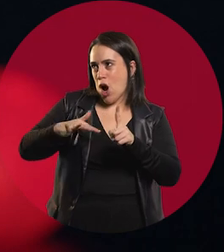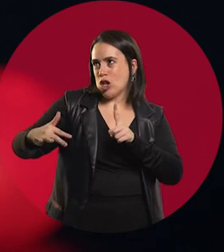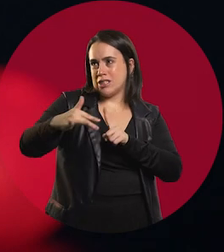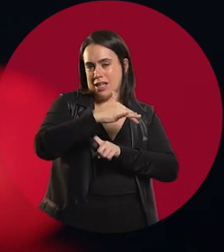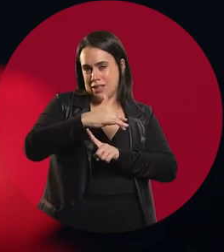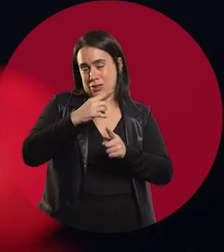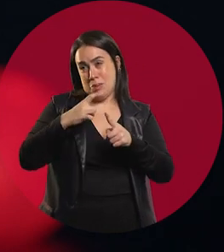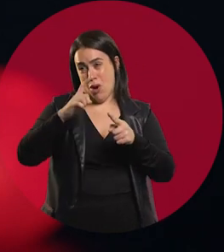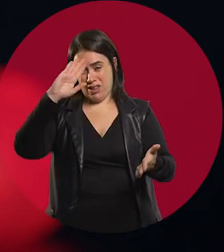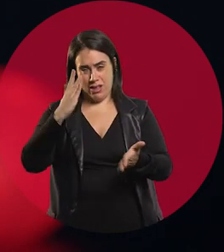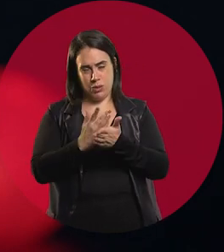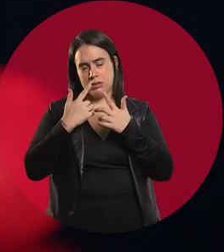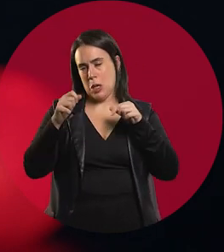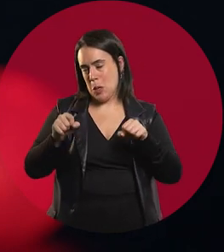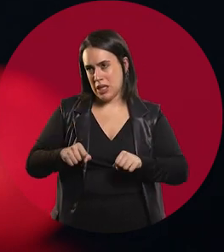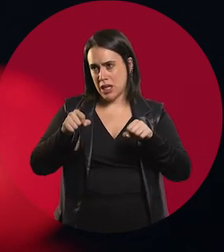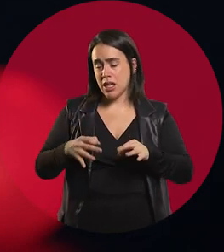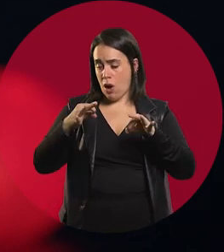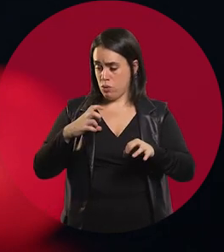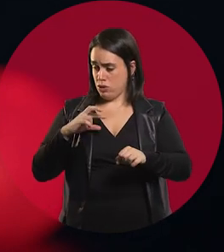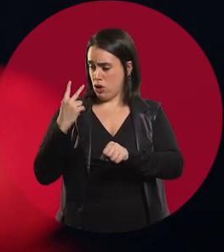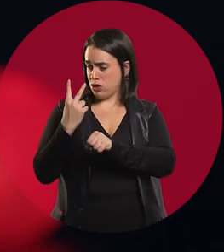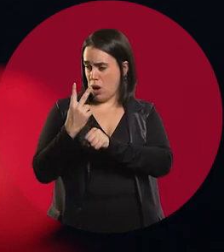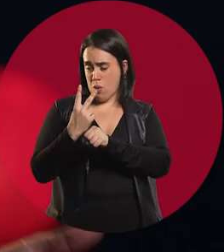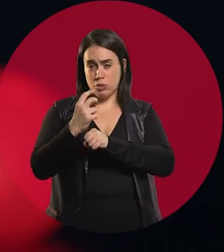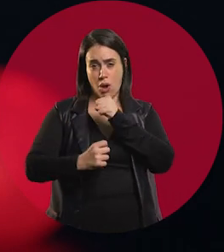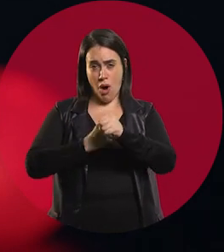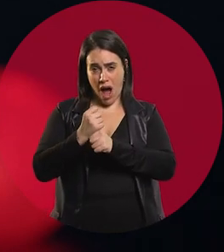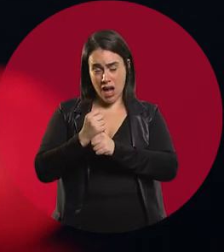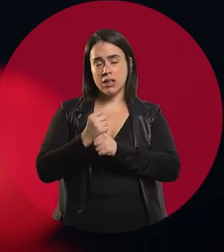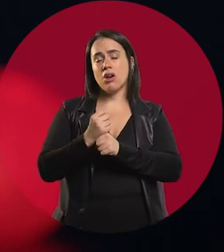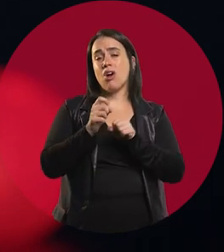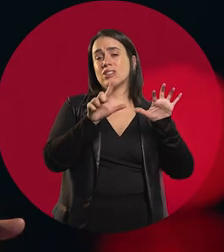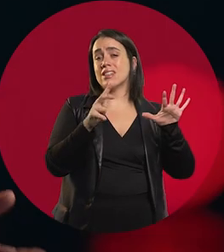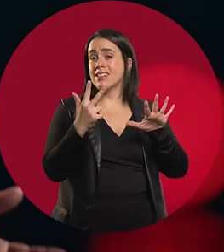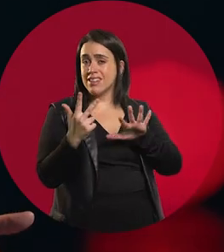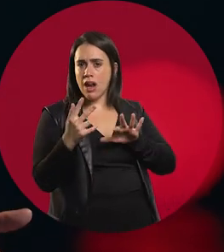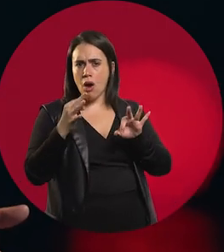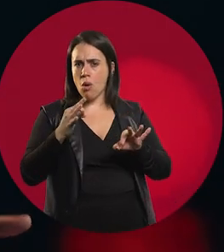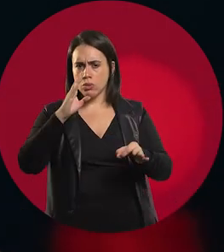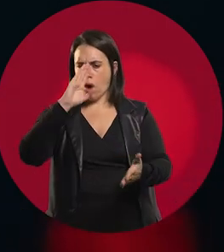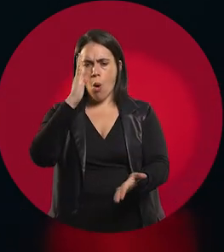In 1973, I was in my second year, and halfway through the year classes were suddenly over.